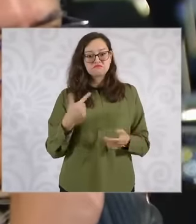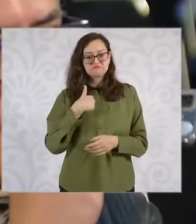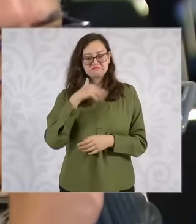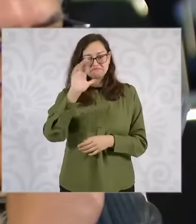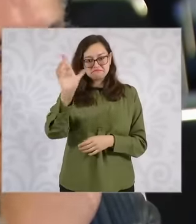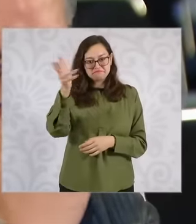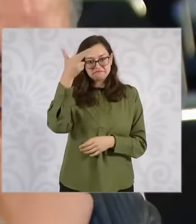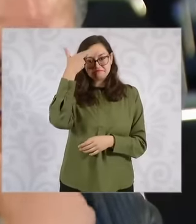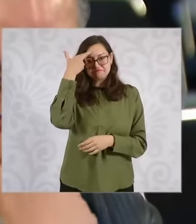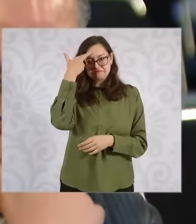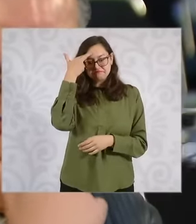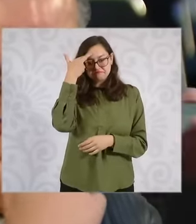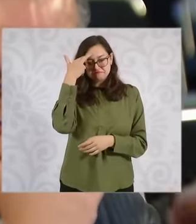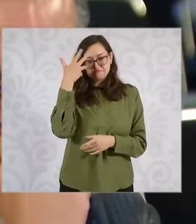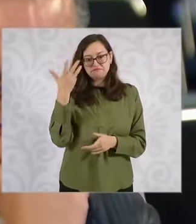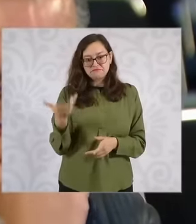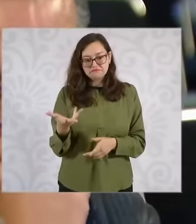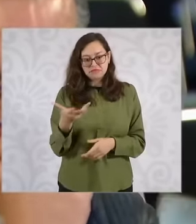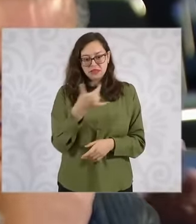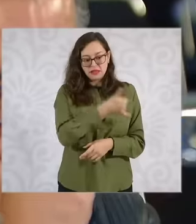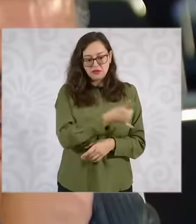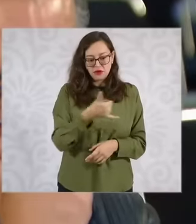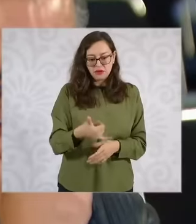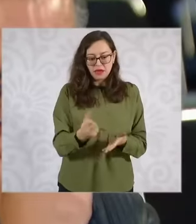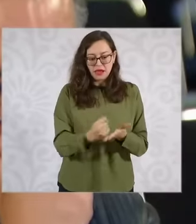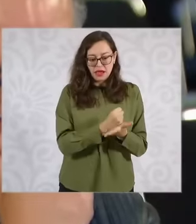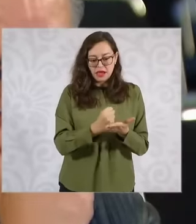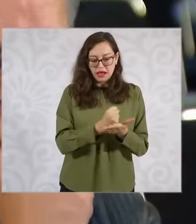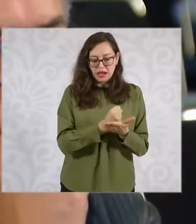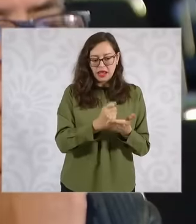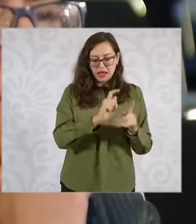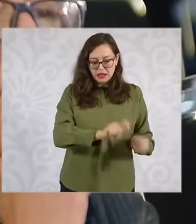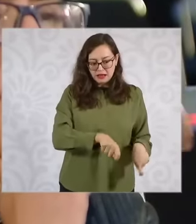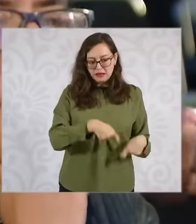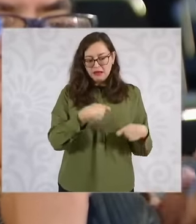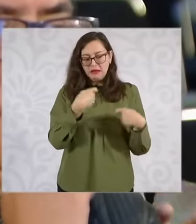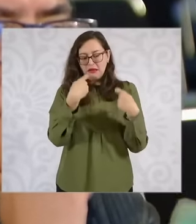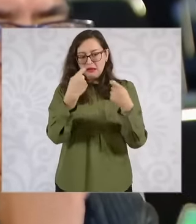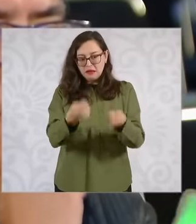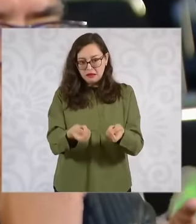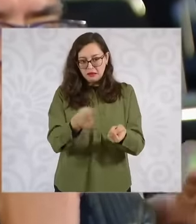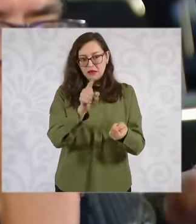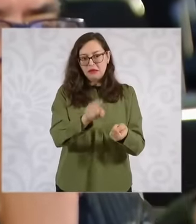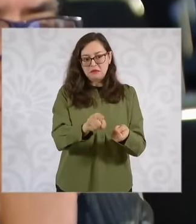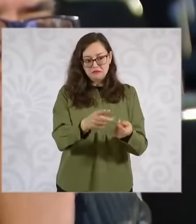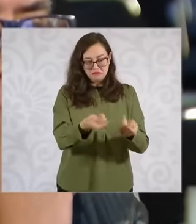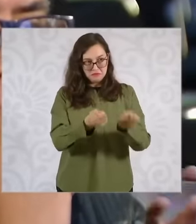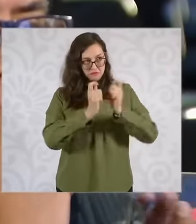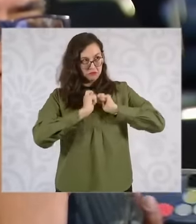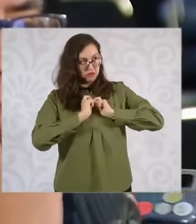Infonavit provides credits so that one can buy through a construction company, but it is